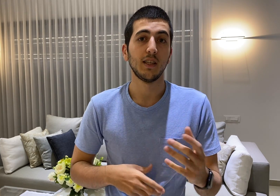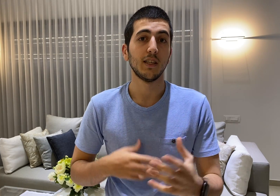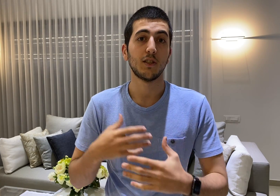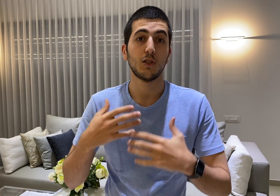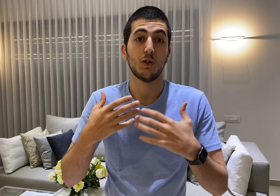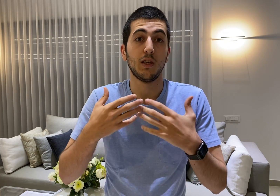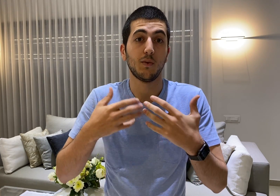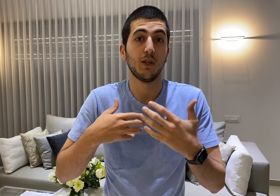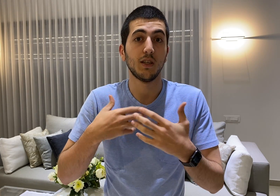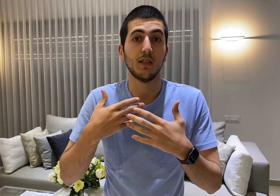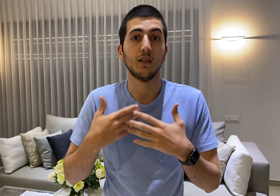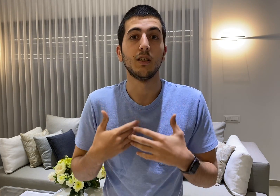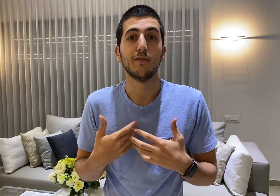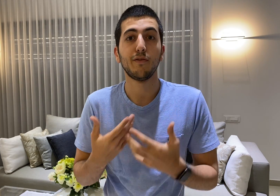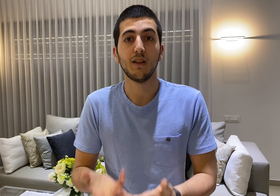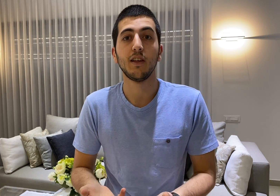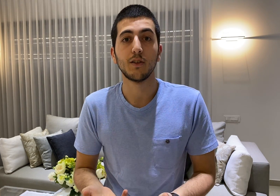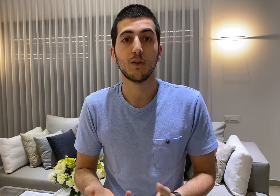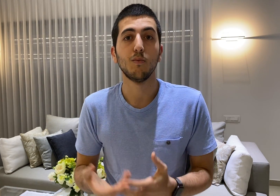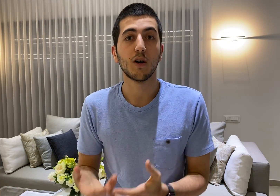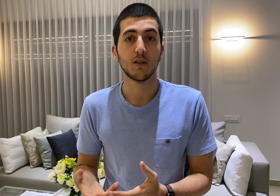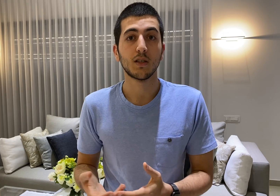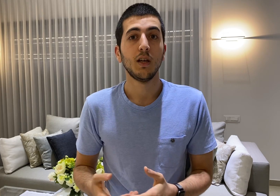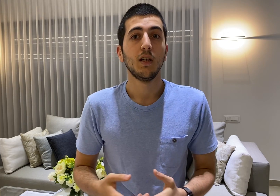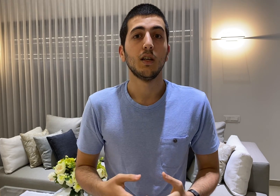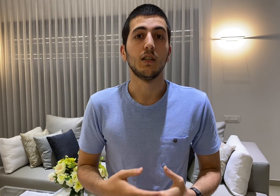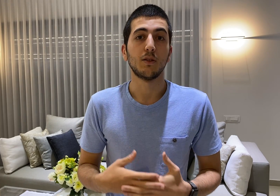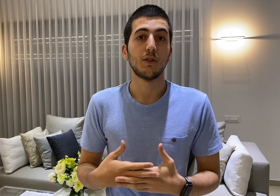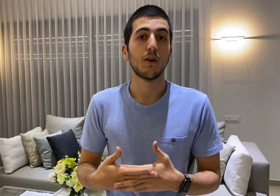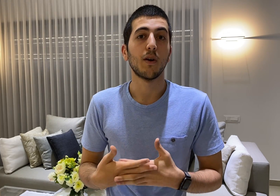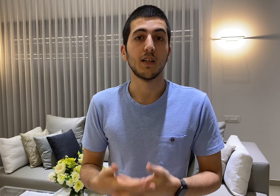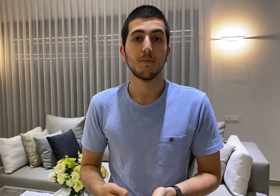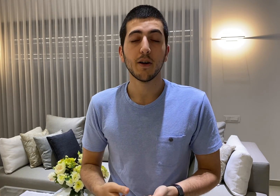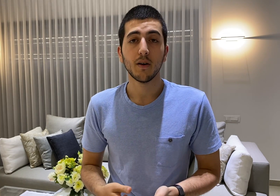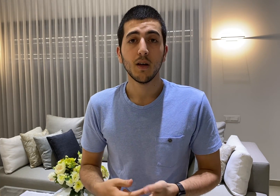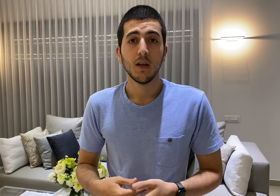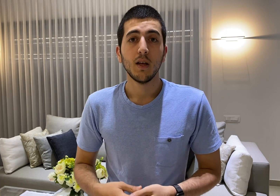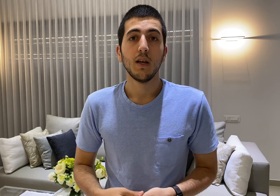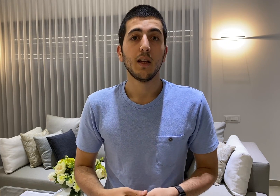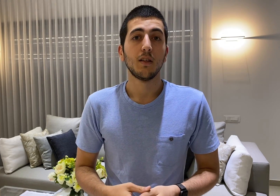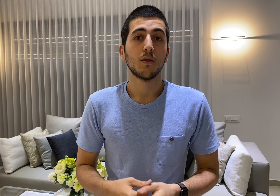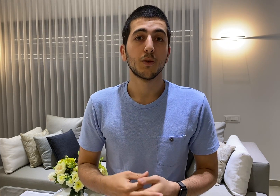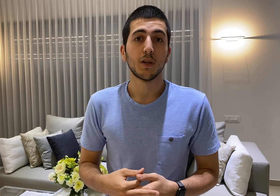data that we can feed later to models to generalize better and it also can